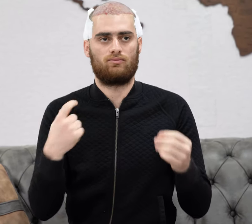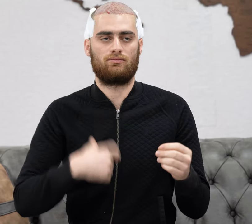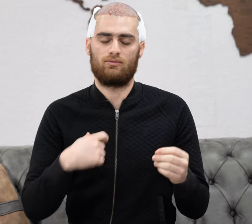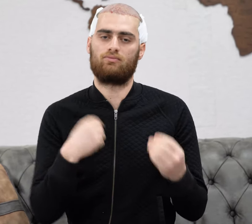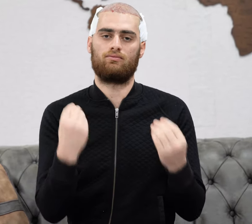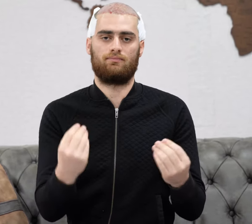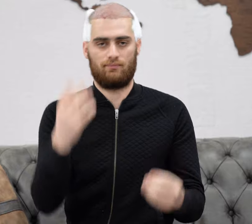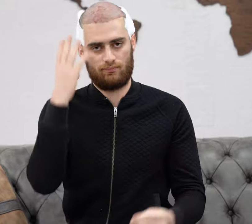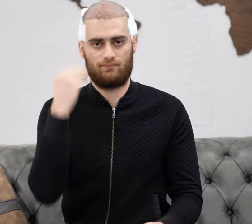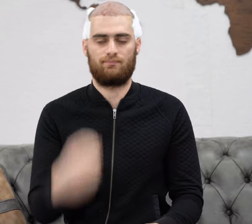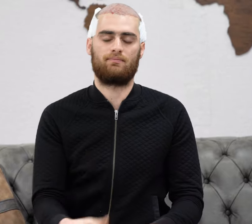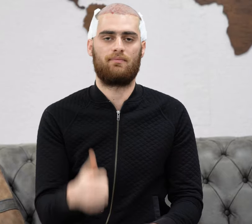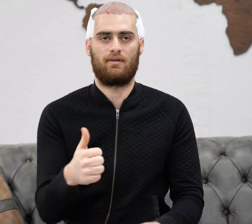This is a pleasant and special place.